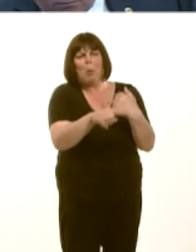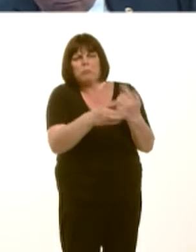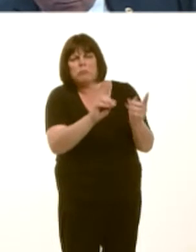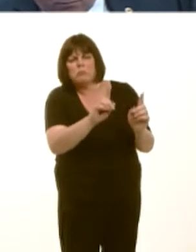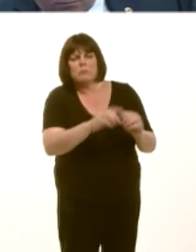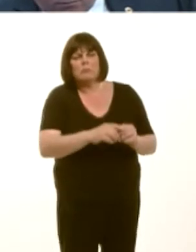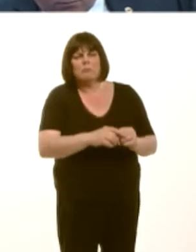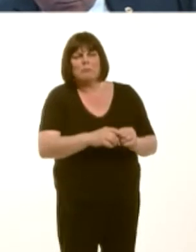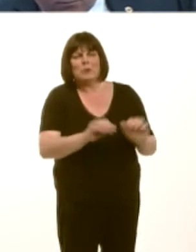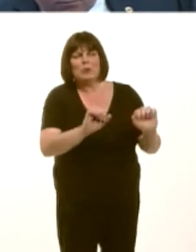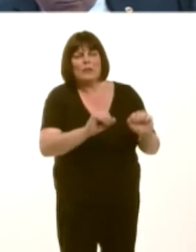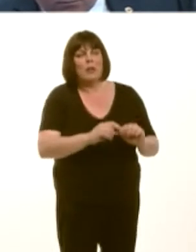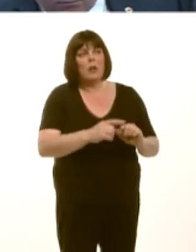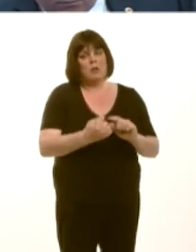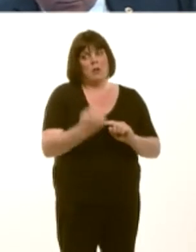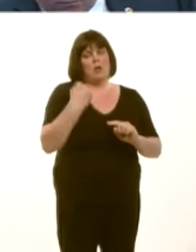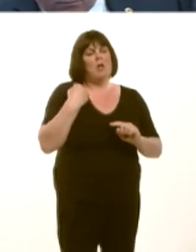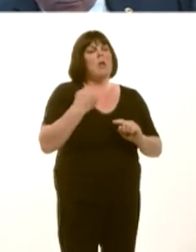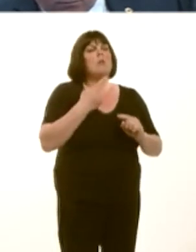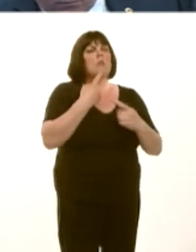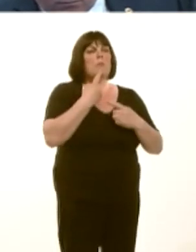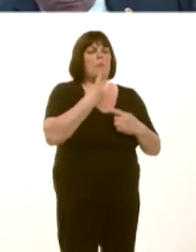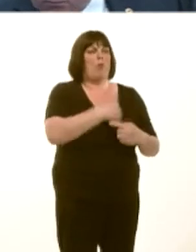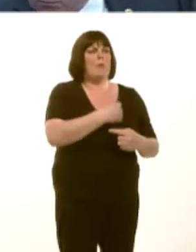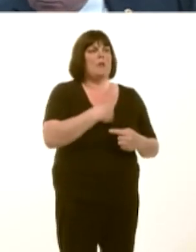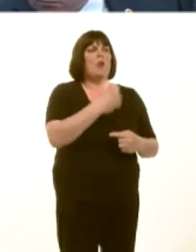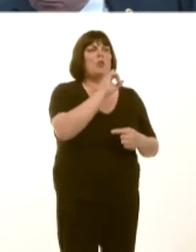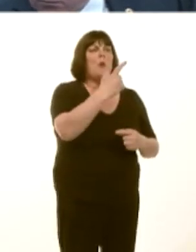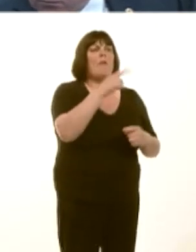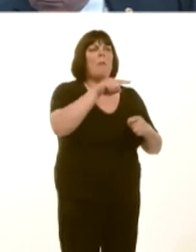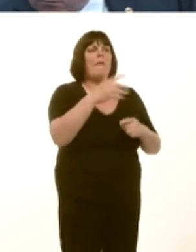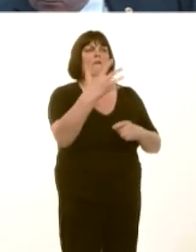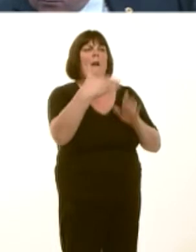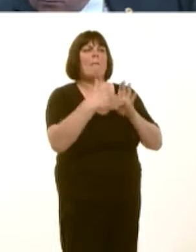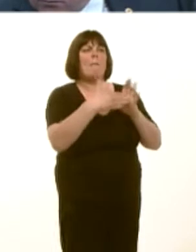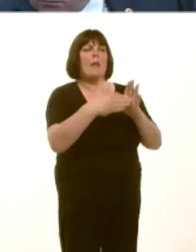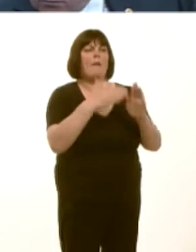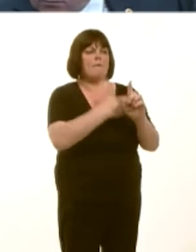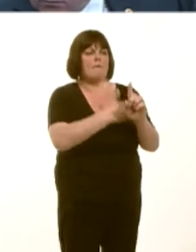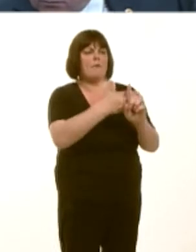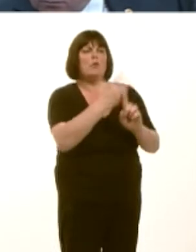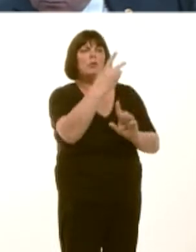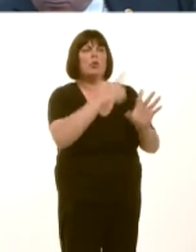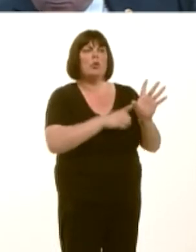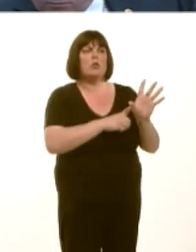Llywodraeth Cymru, gan ddweud y byddai estyniad iír rhaglen ar gyfer y flwyddyn ariannol